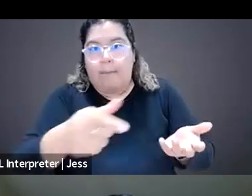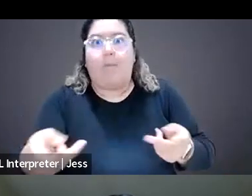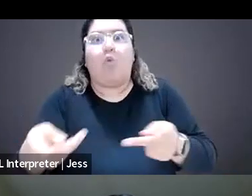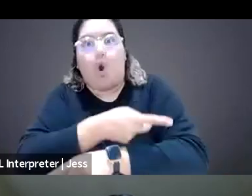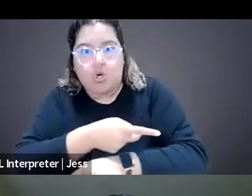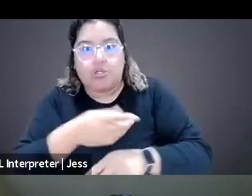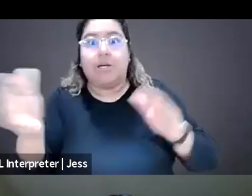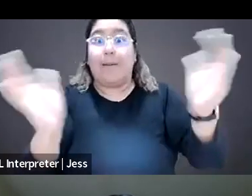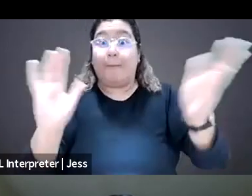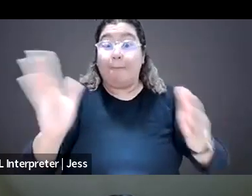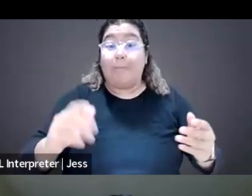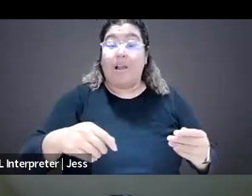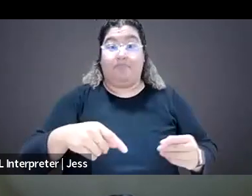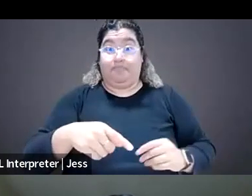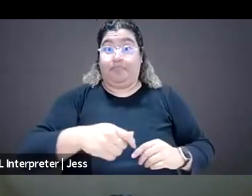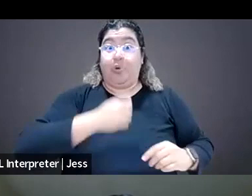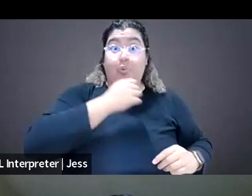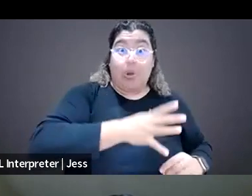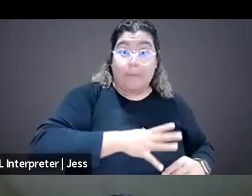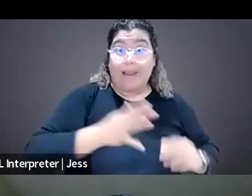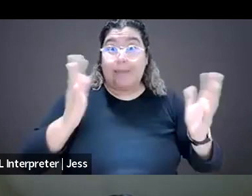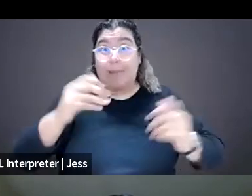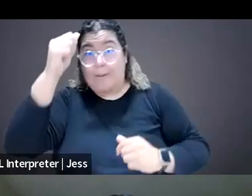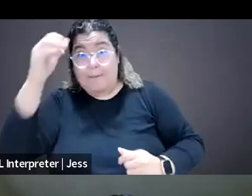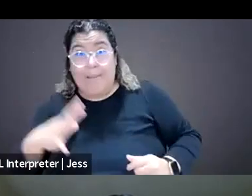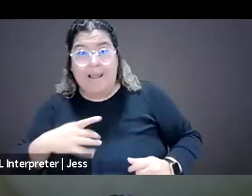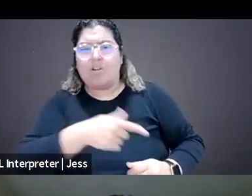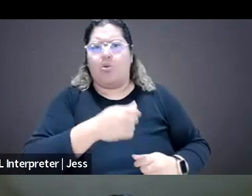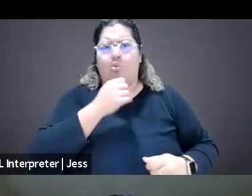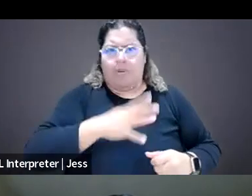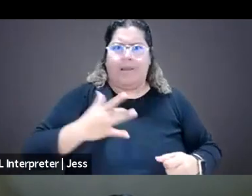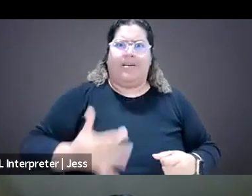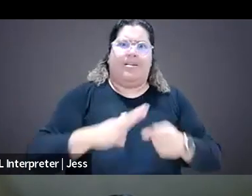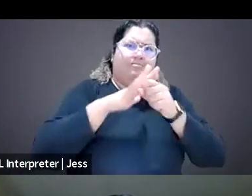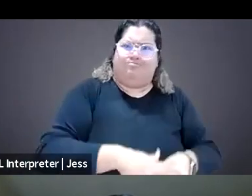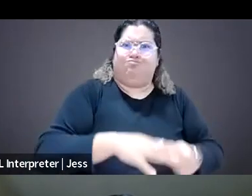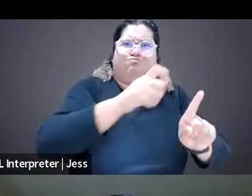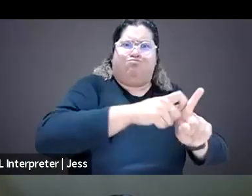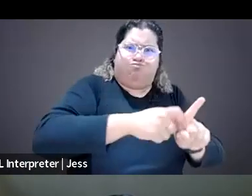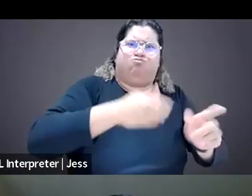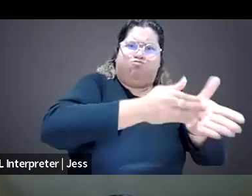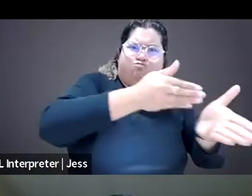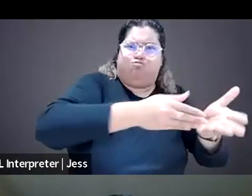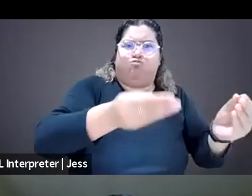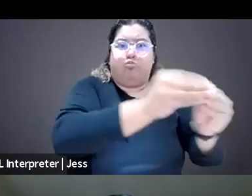than their white male counterparts, but women of color face harassments based on their gender, race and ethnicity,